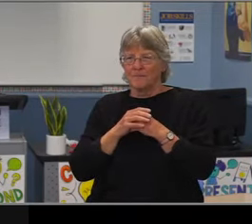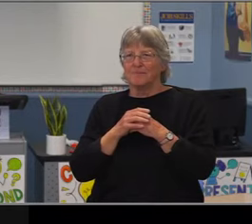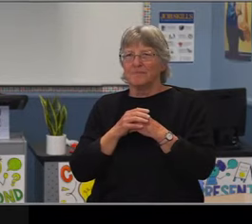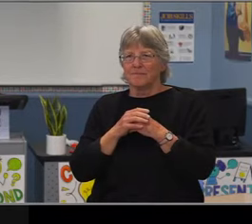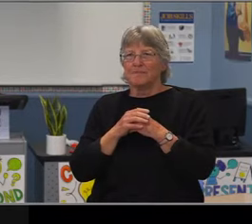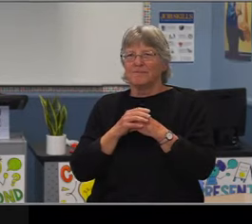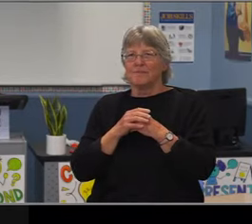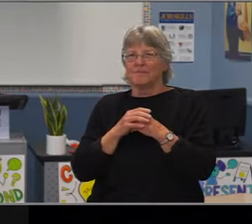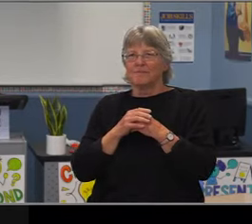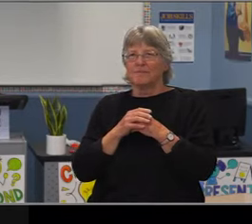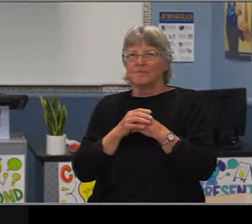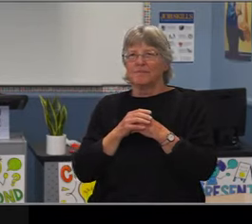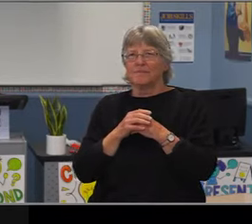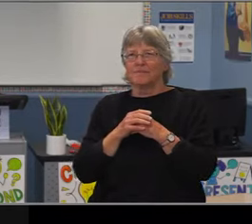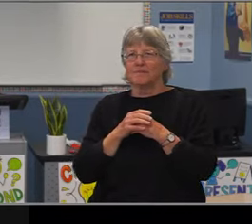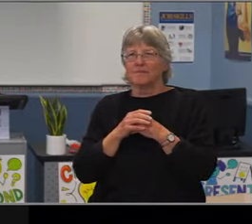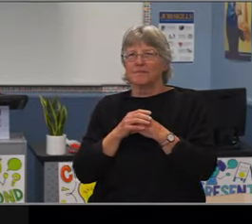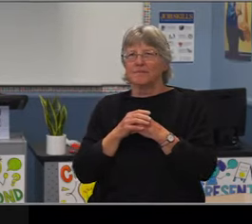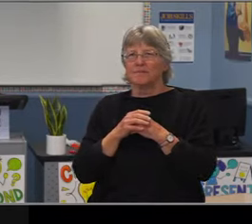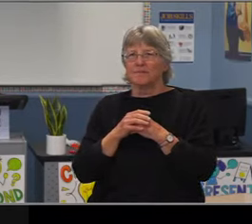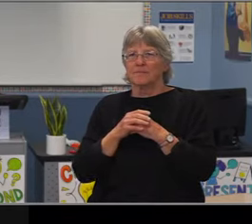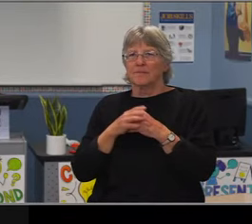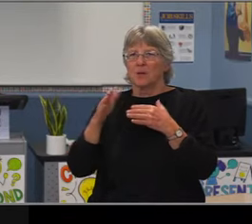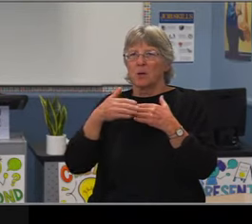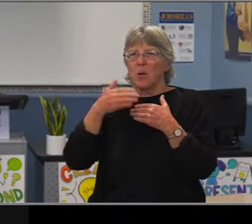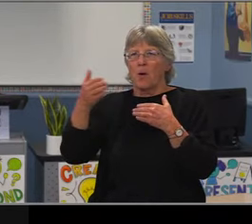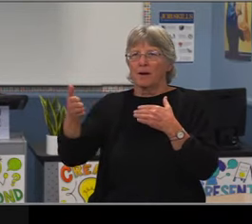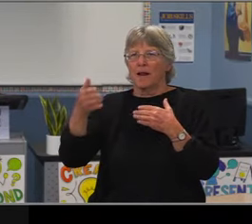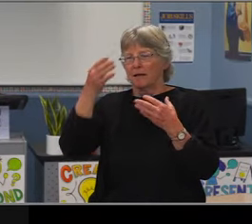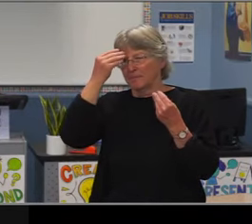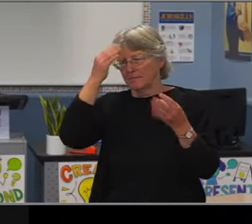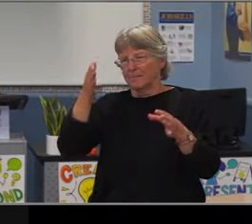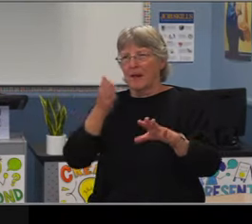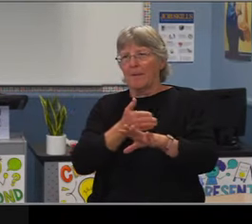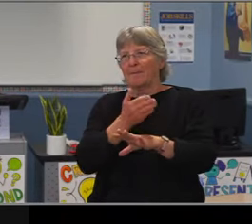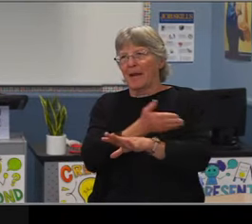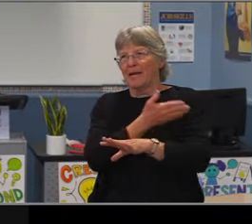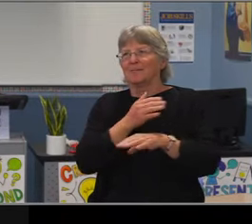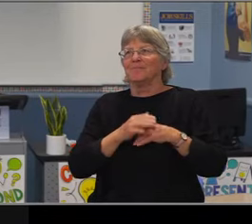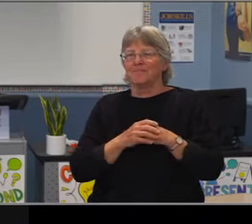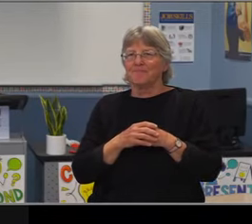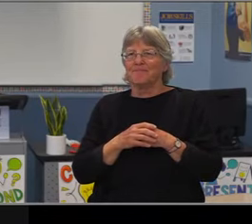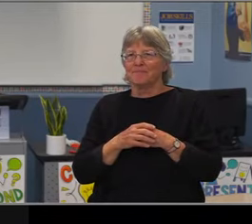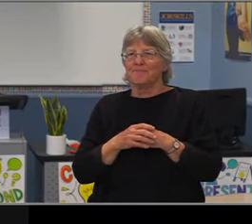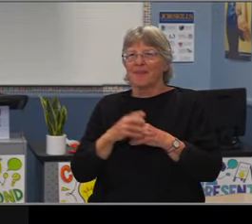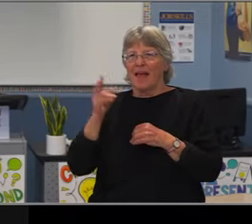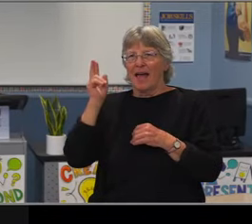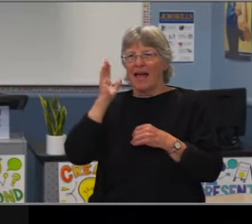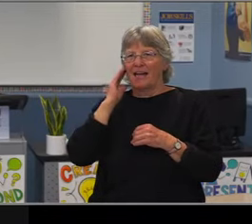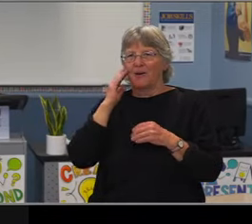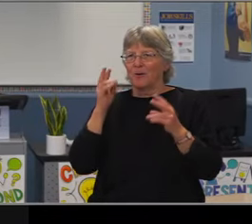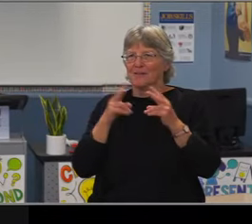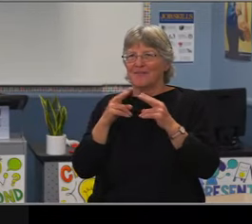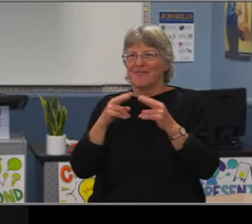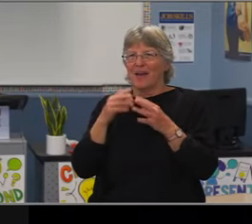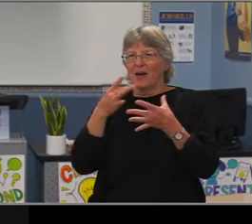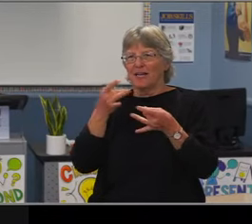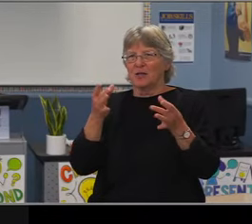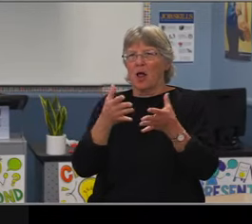with many community organizations, you have supported and inspired young people to pursue the arts and STEM fields.